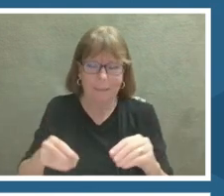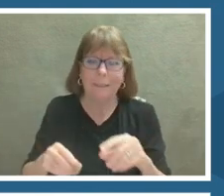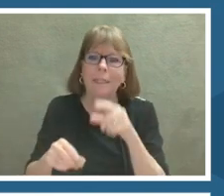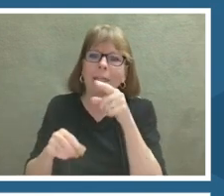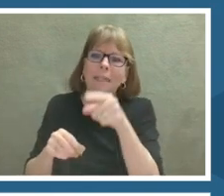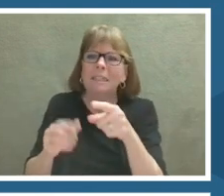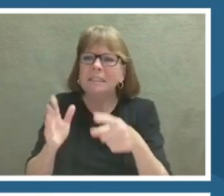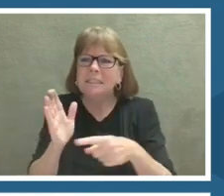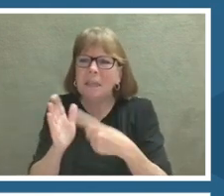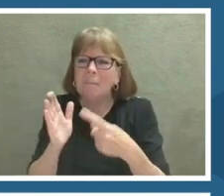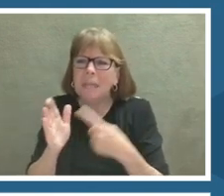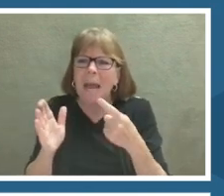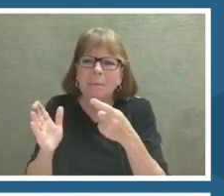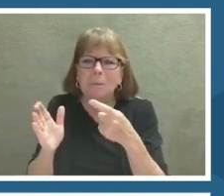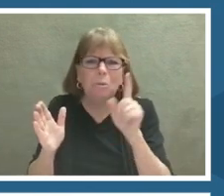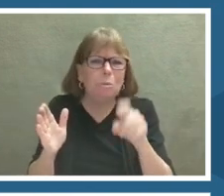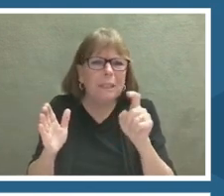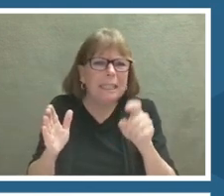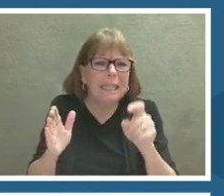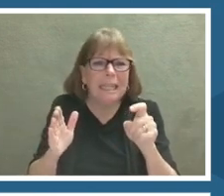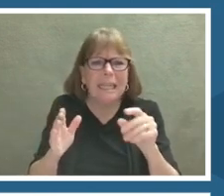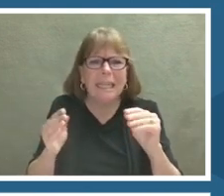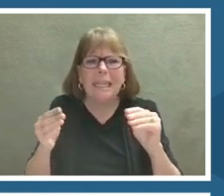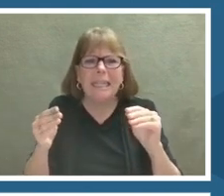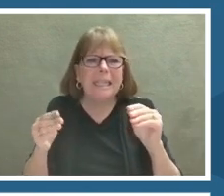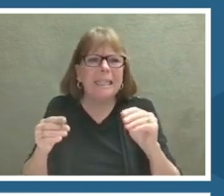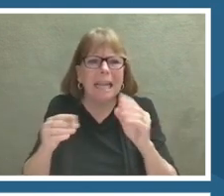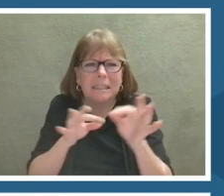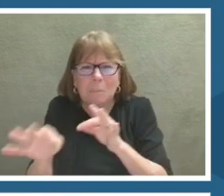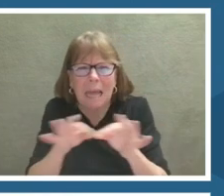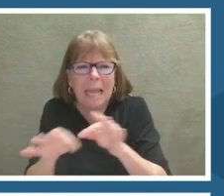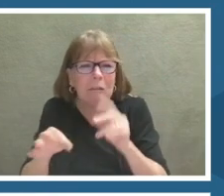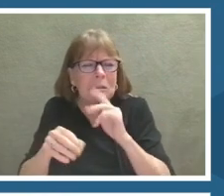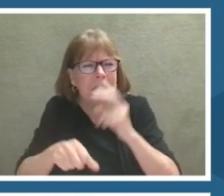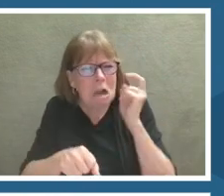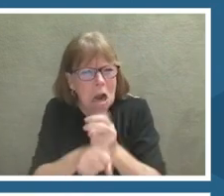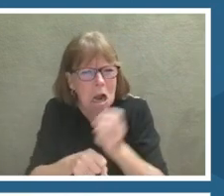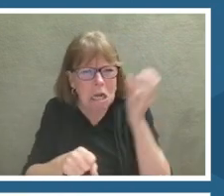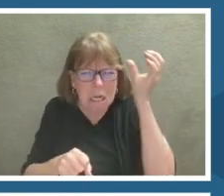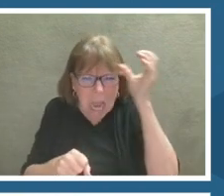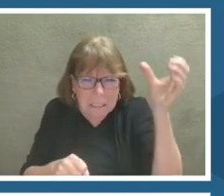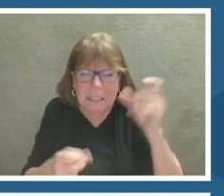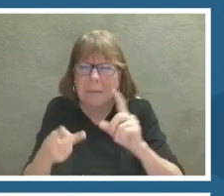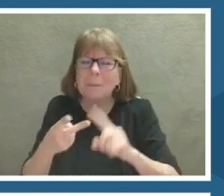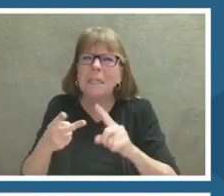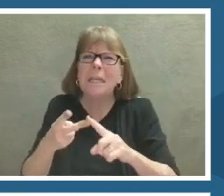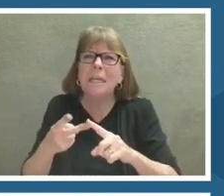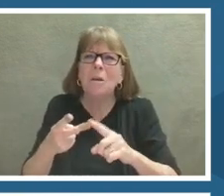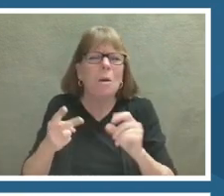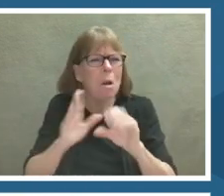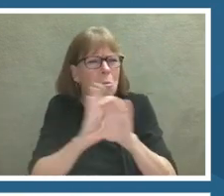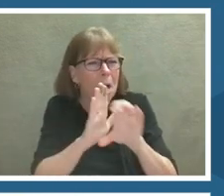What are some examples of difficult concepts or curriculum related to science or not that